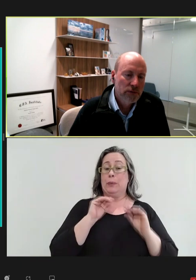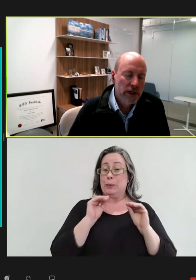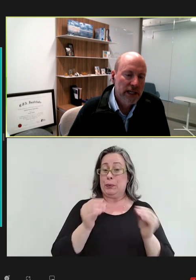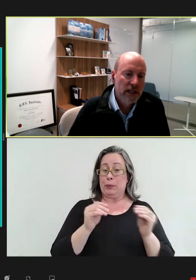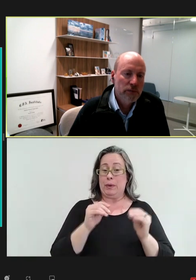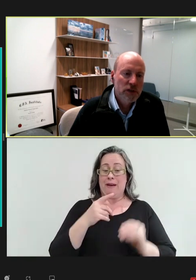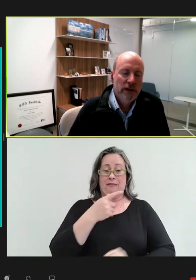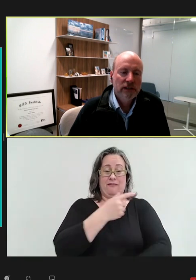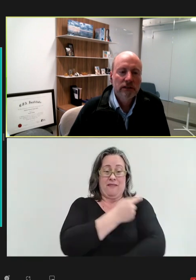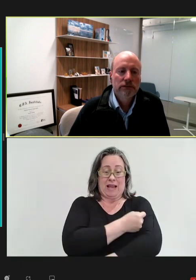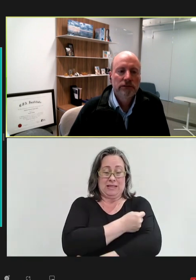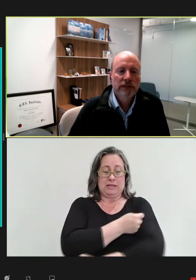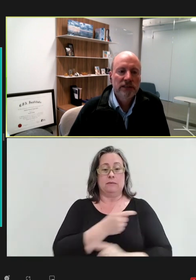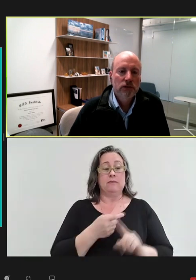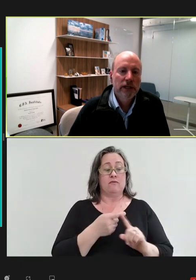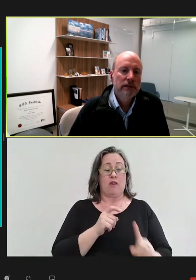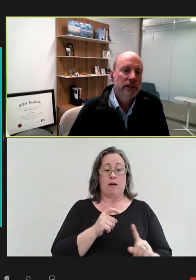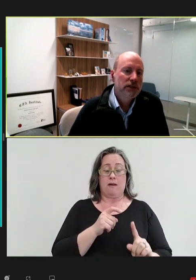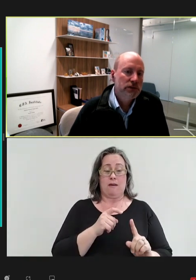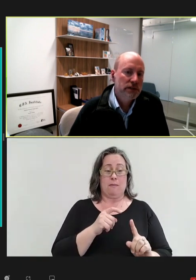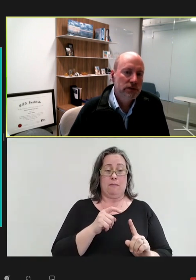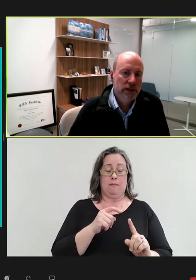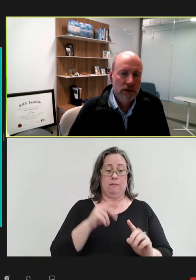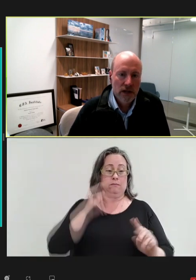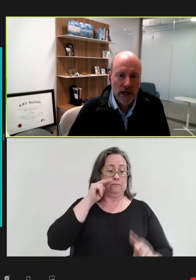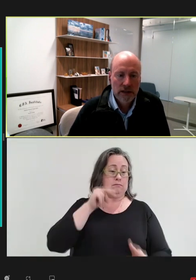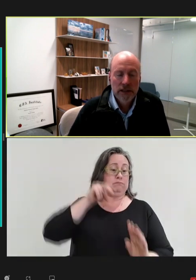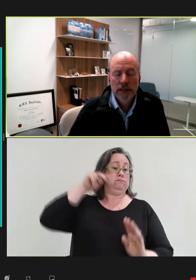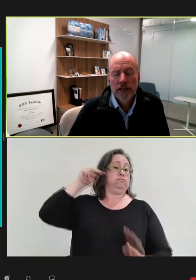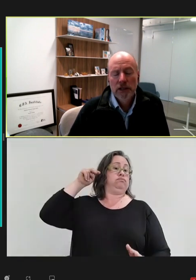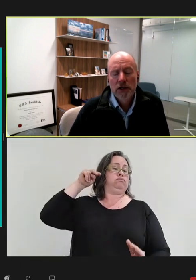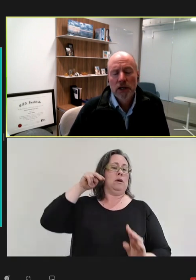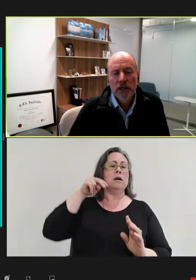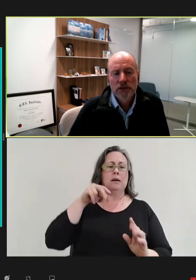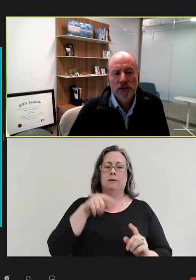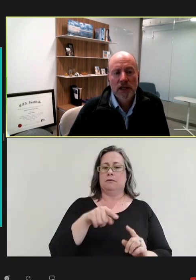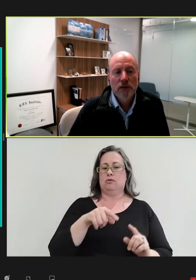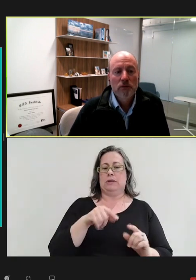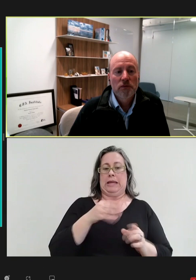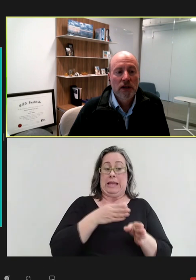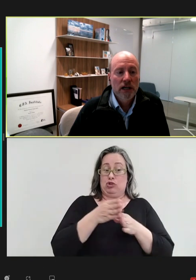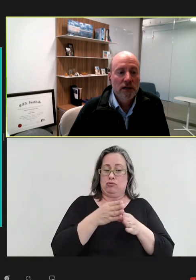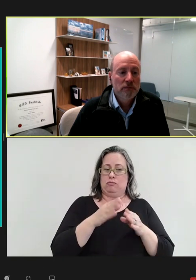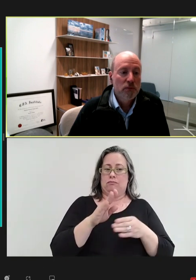from a headline perspective, that's great. The industry is doing a lot. There's a lot of